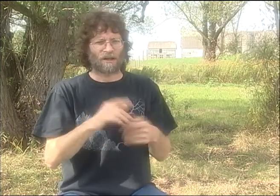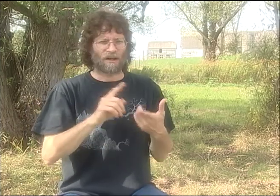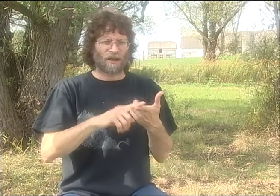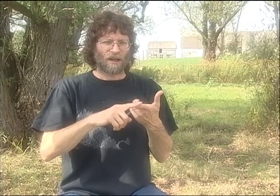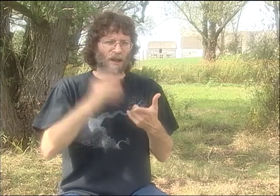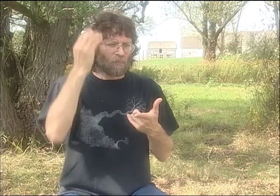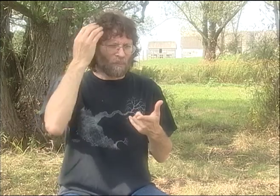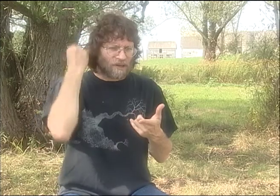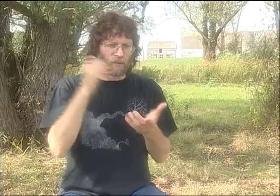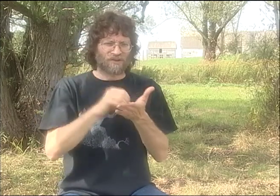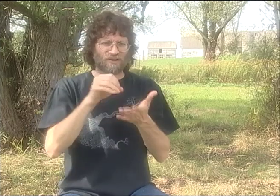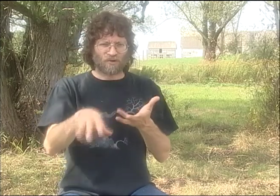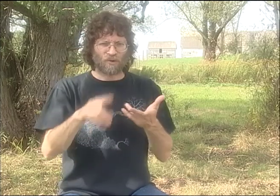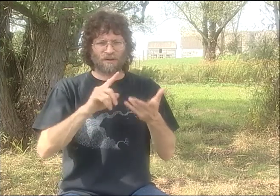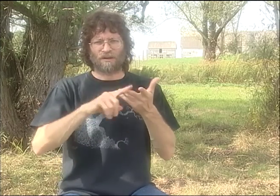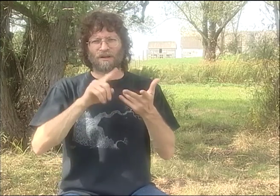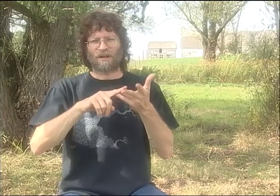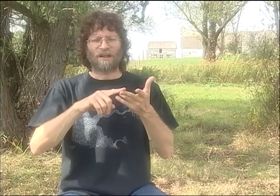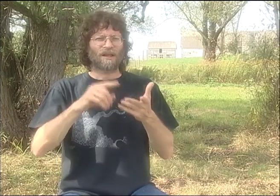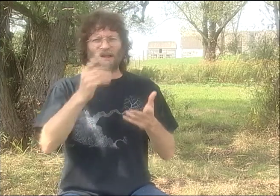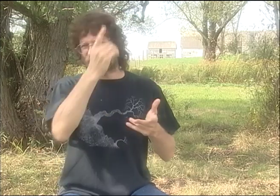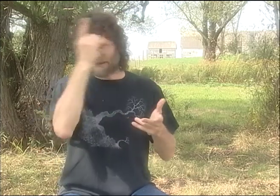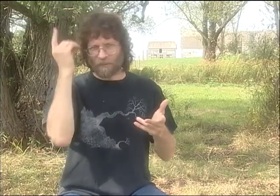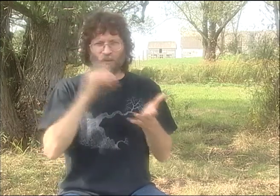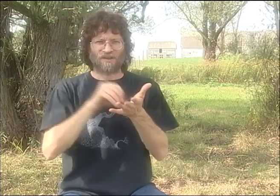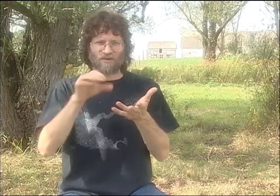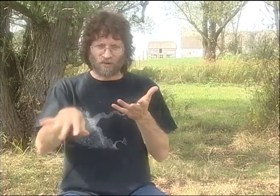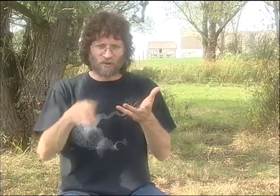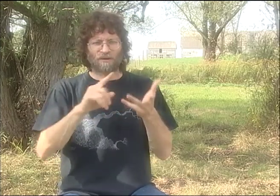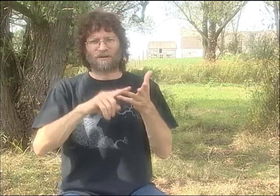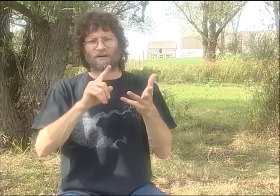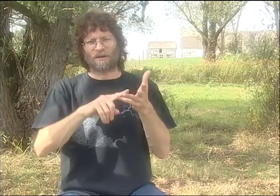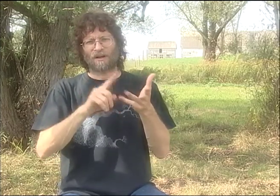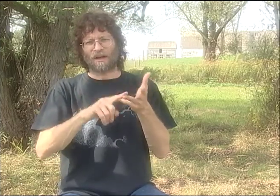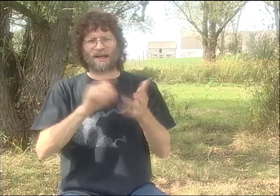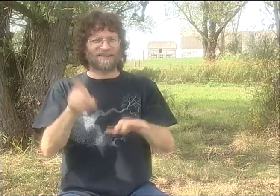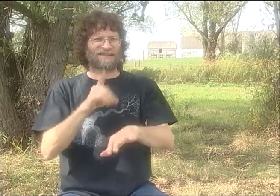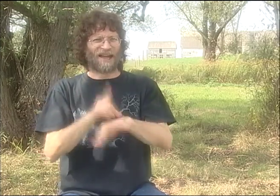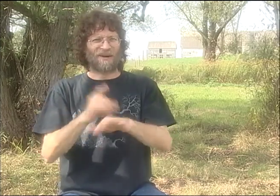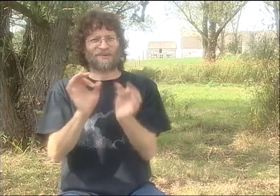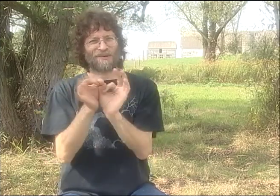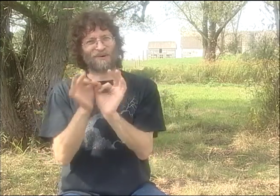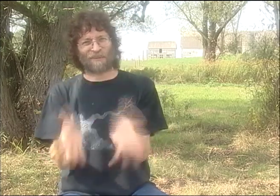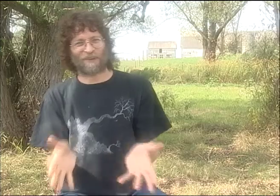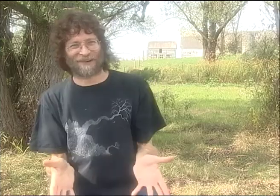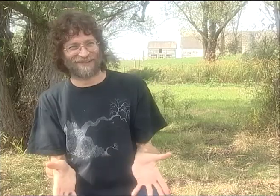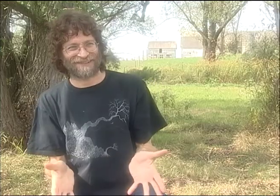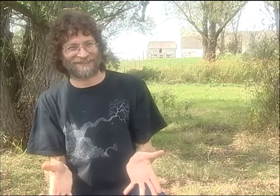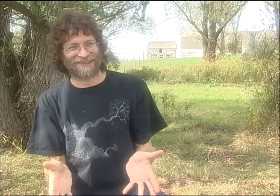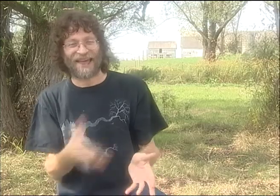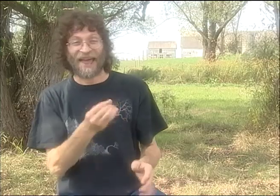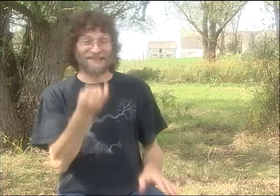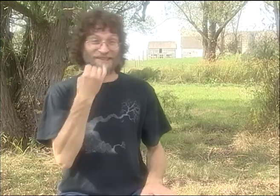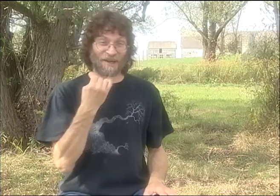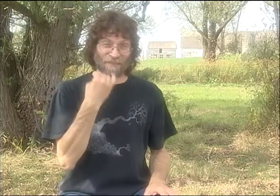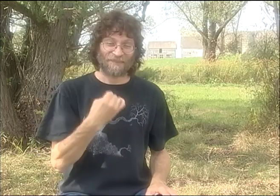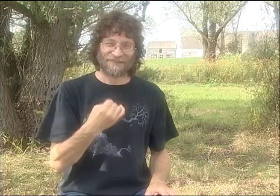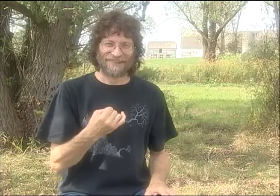SO I TAUGHT FULL TIME, NTID. I TAUGHT ENGLISH. THAT WAS MY DAY JOB. PETER WAS A STUDENT. DEBBIE WAS A STUDENT.